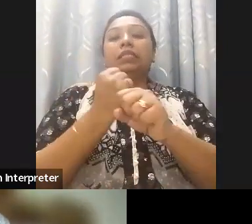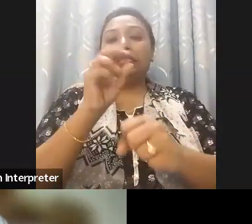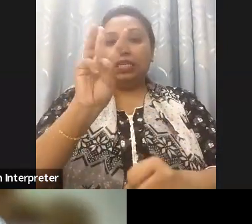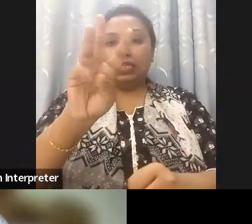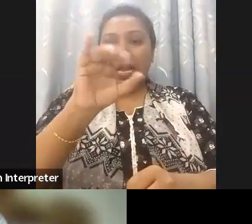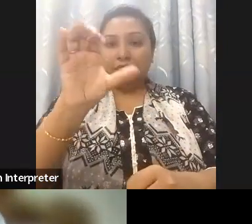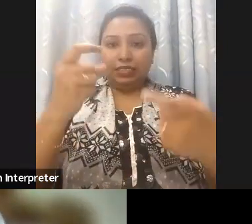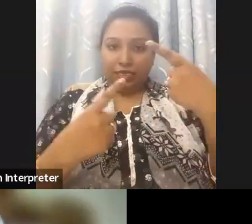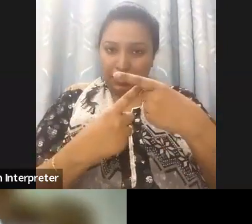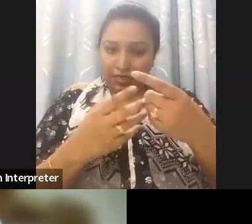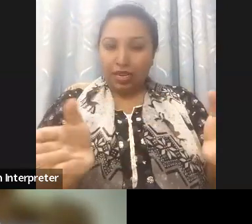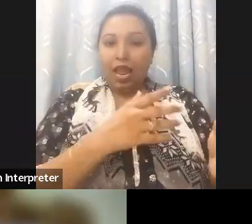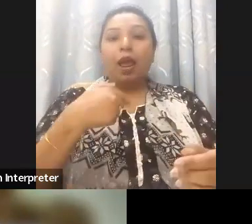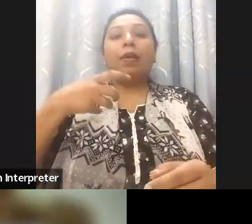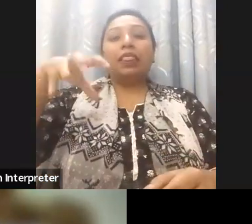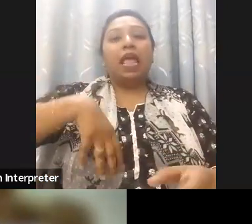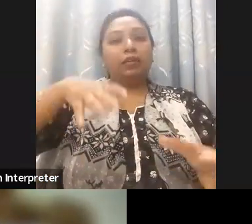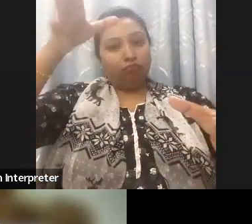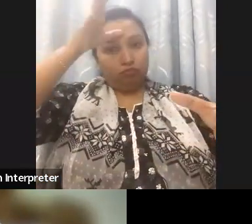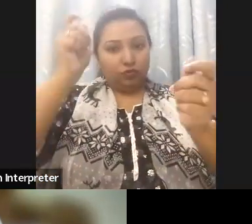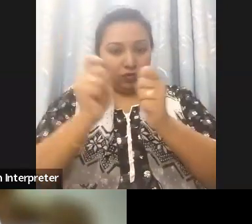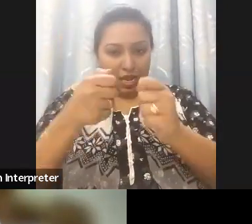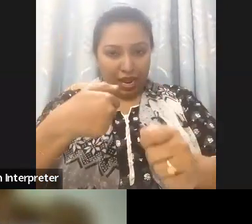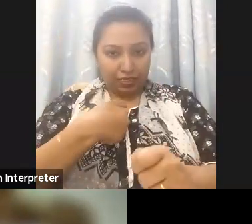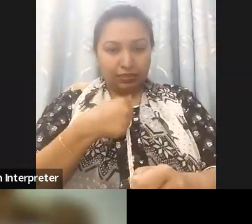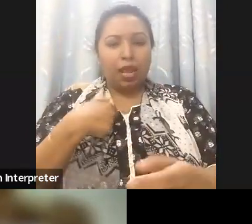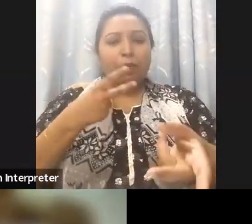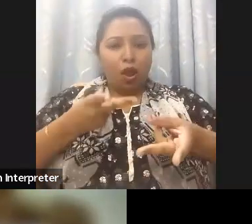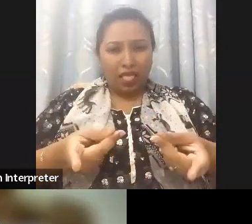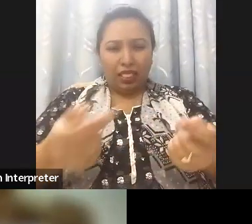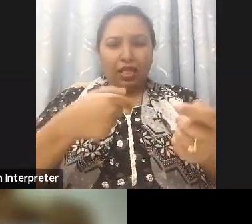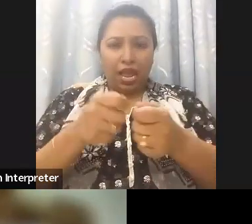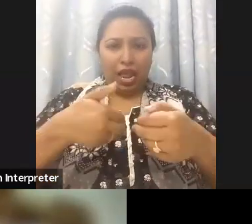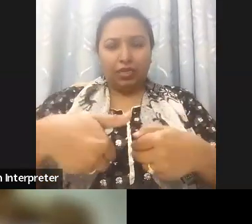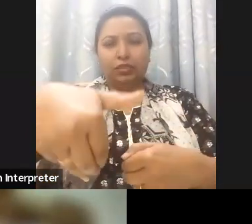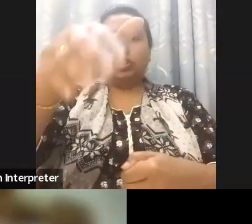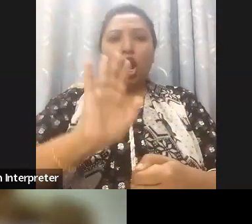for few issues like a standard relations we already have adopted a guideline and you can